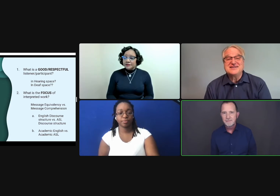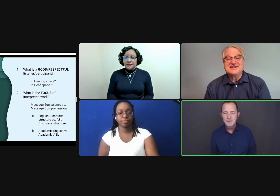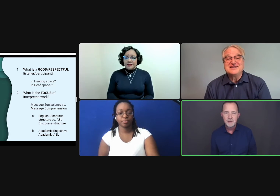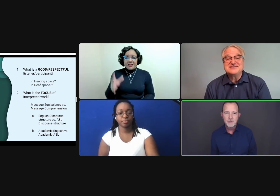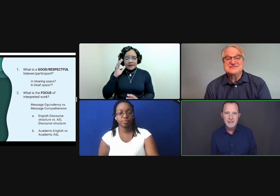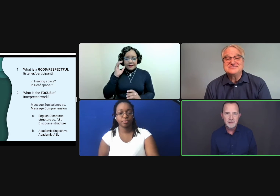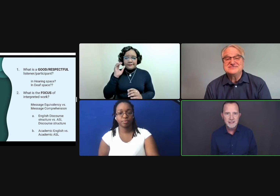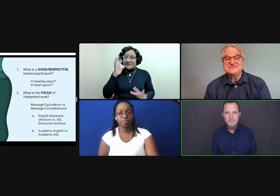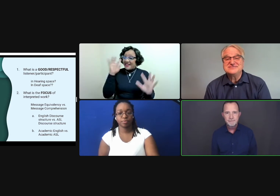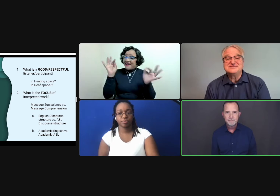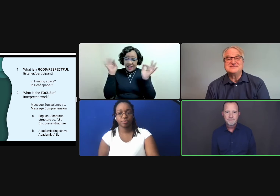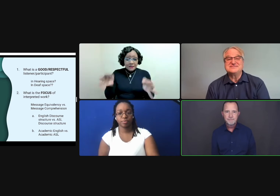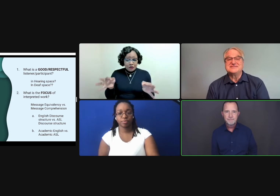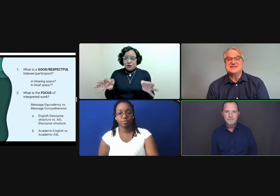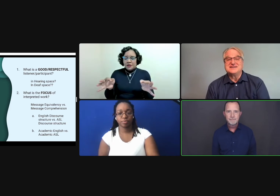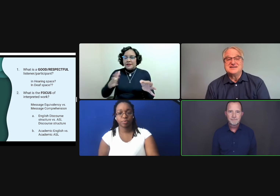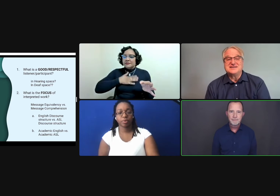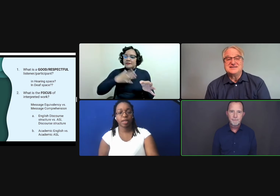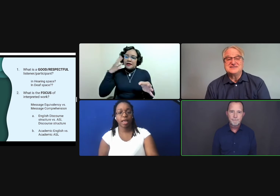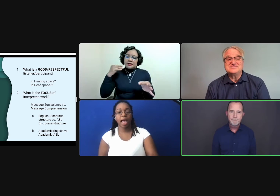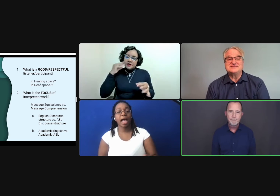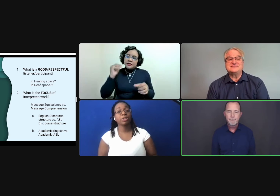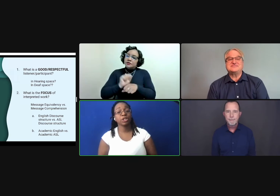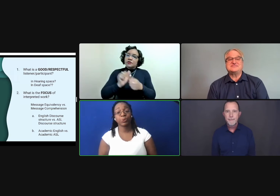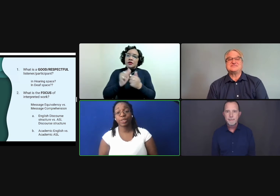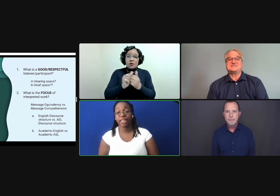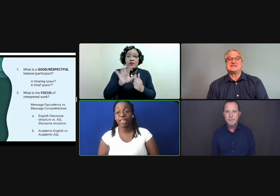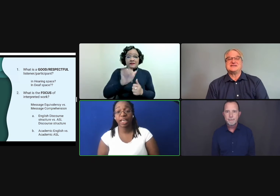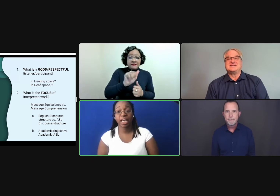Would you agree, Aundrea? Absolutely.